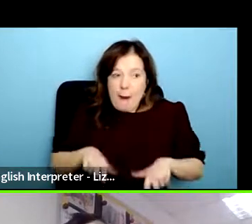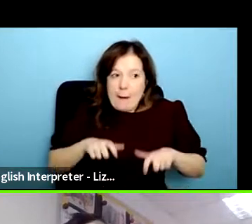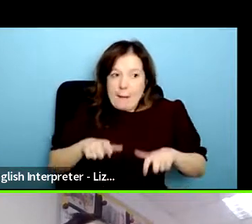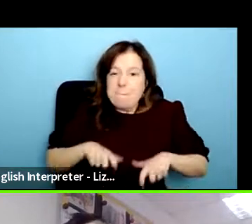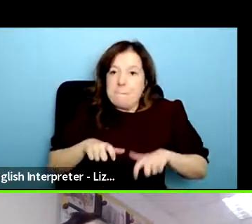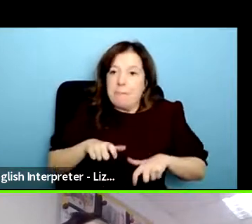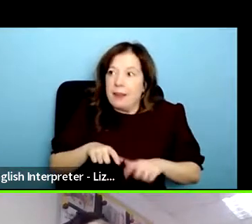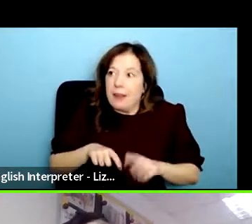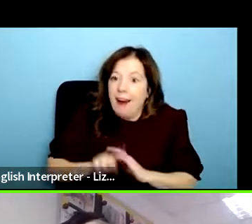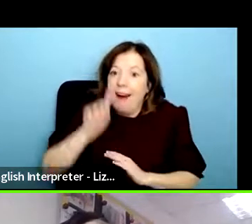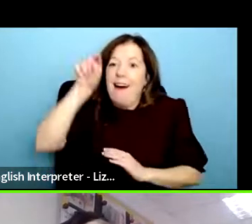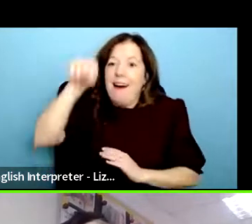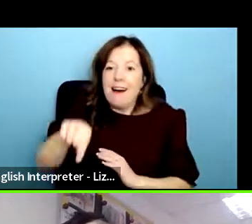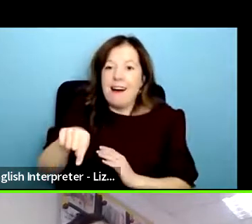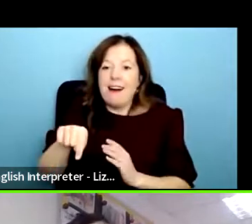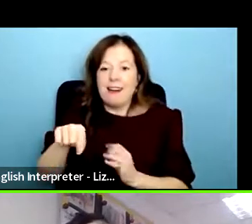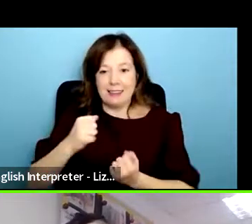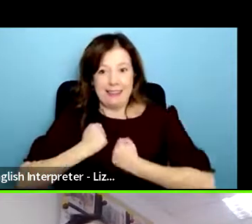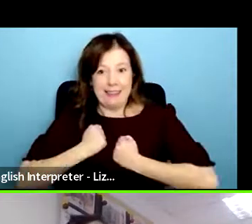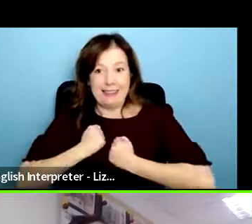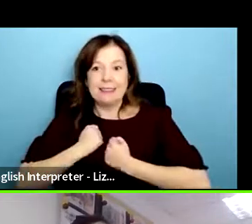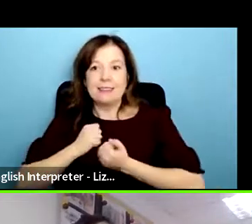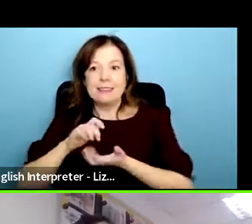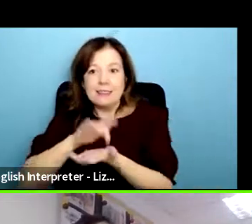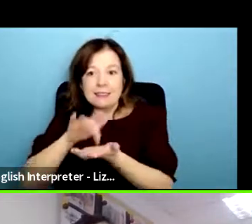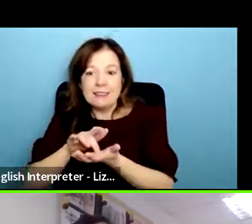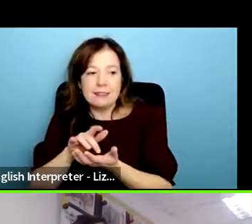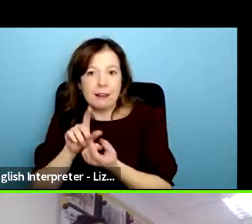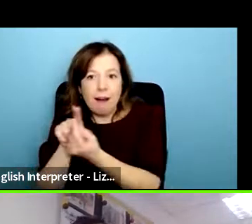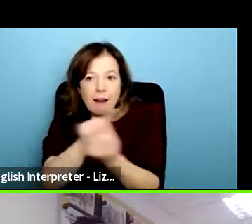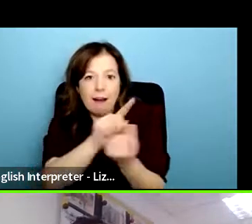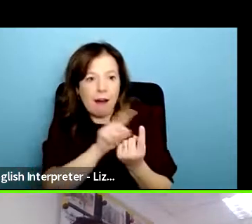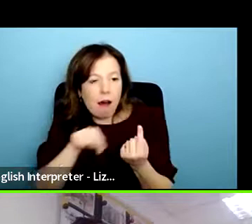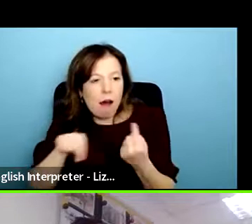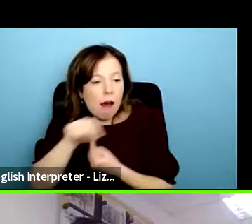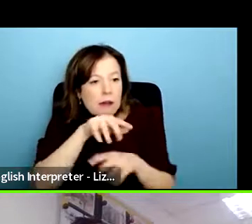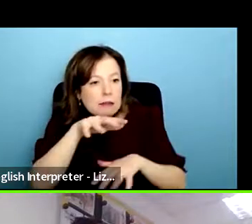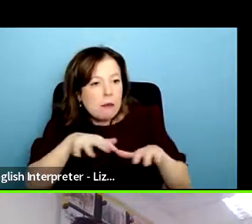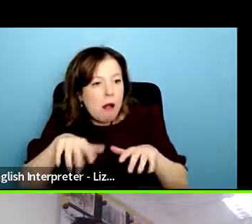can look at coping mechanisms and from that we personally feel that it stops most of them